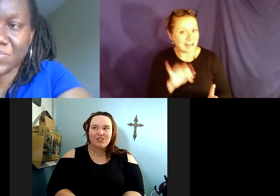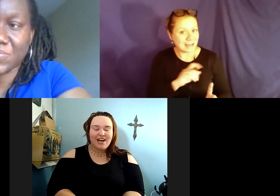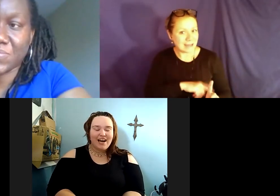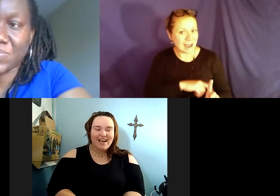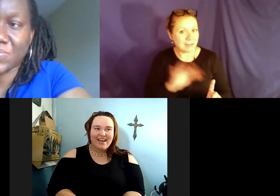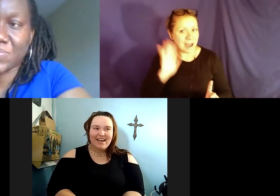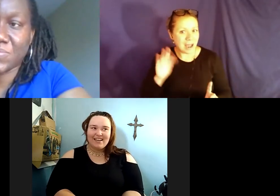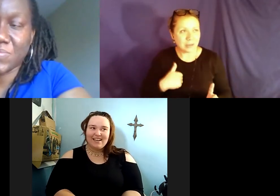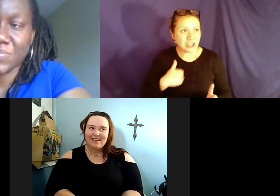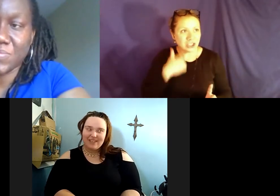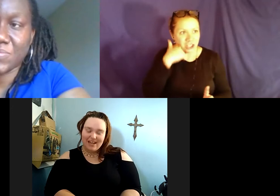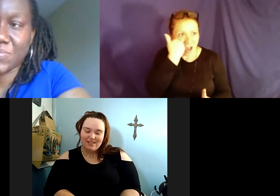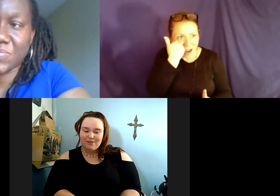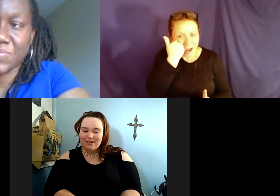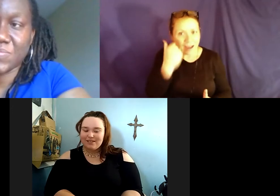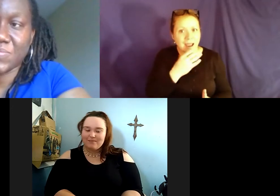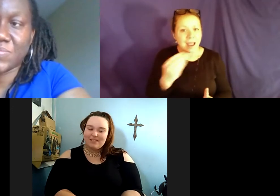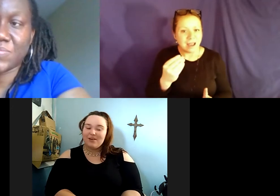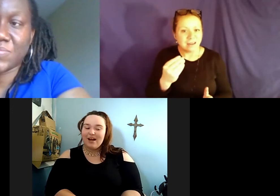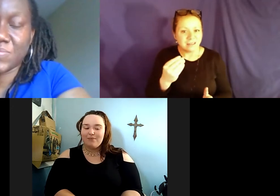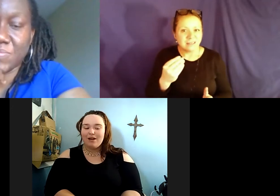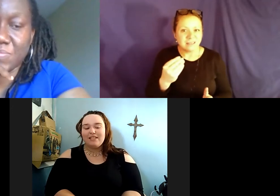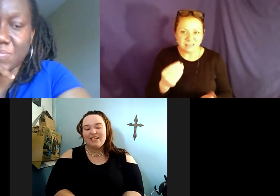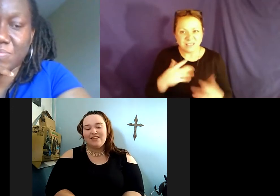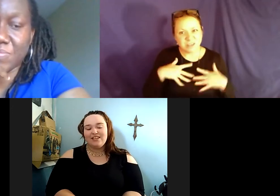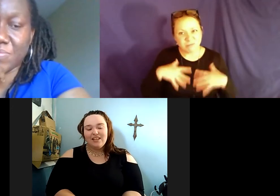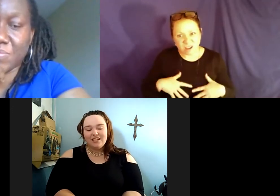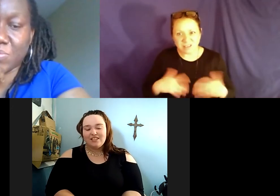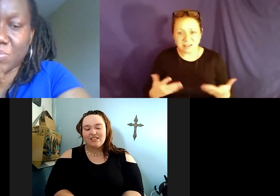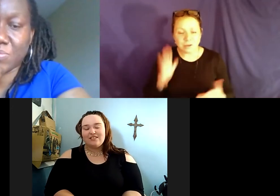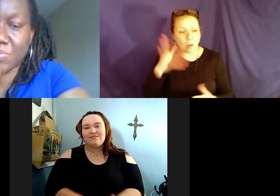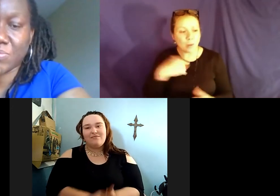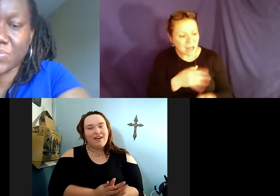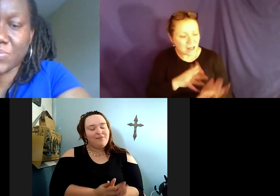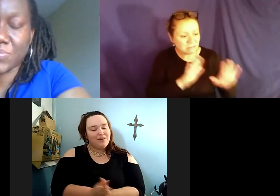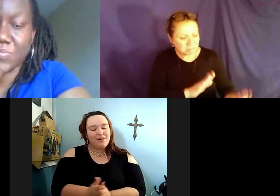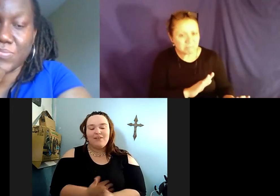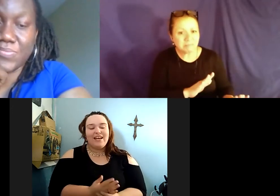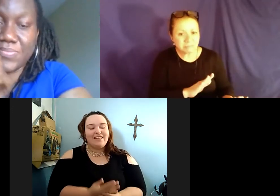too smart. But I probably would tell her, because at the time I was very shy and